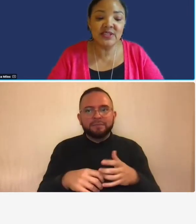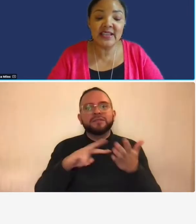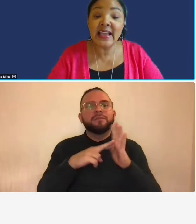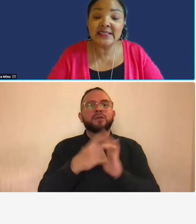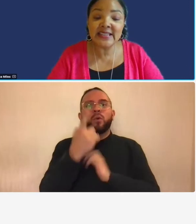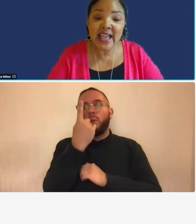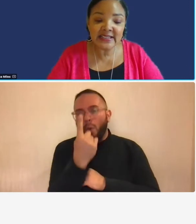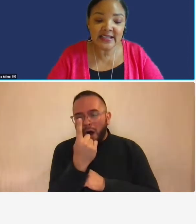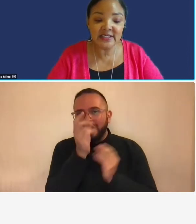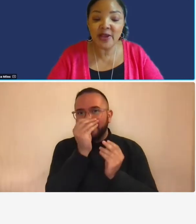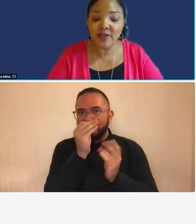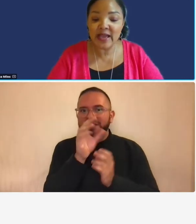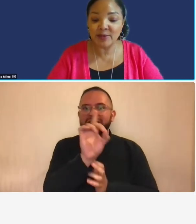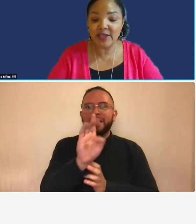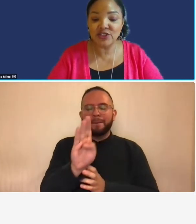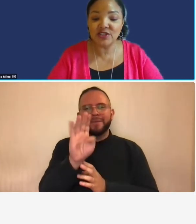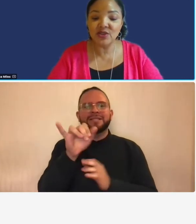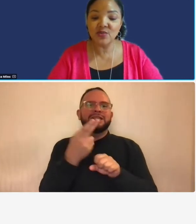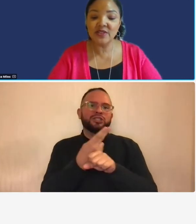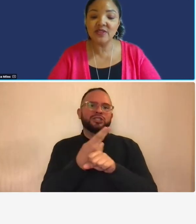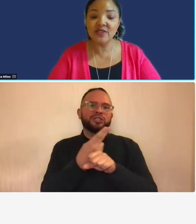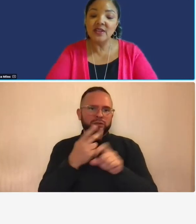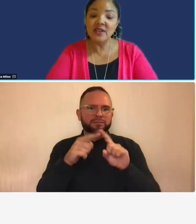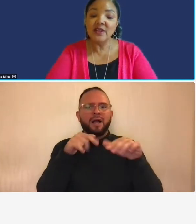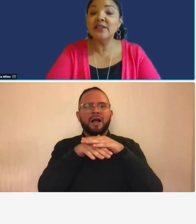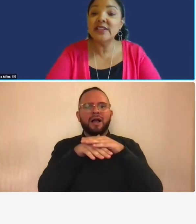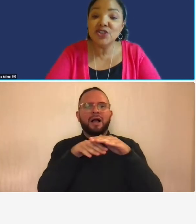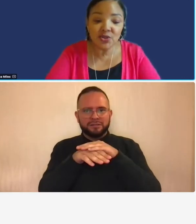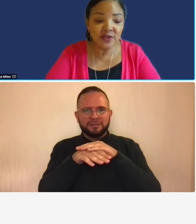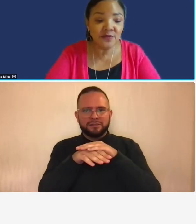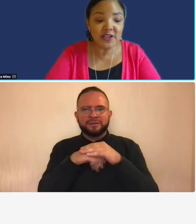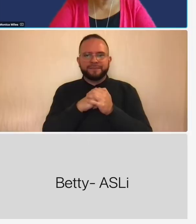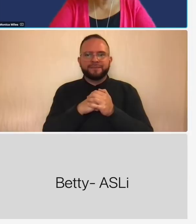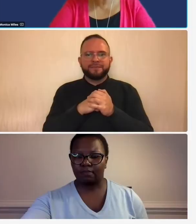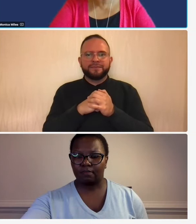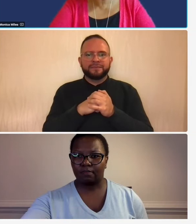and it's accessed by other applications so when the foundational information is entered into the